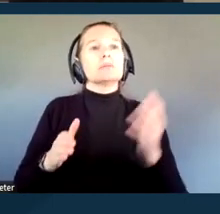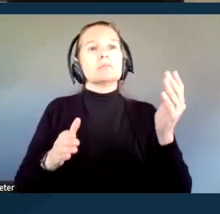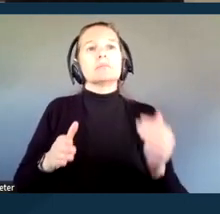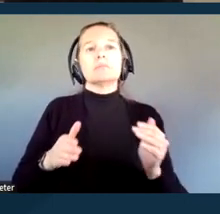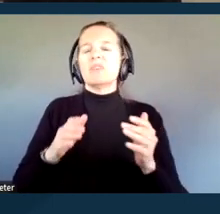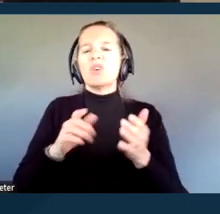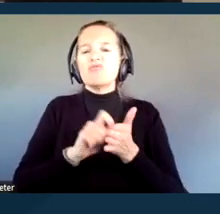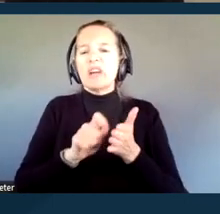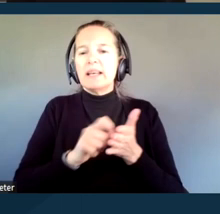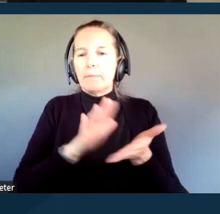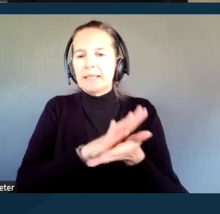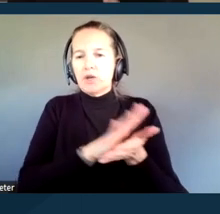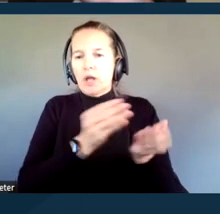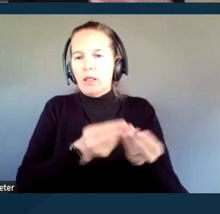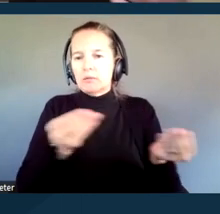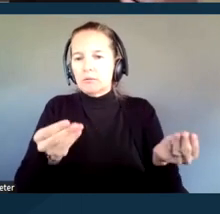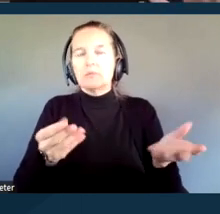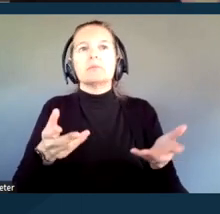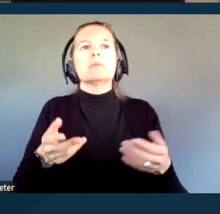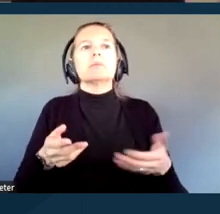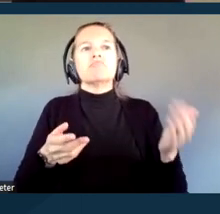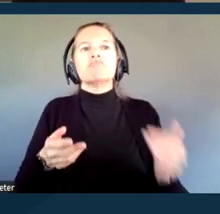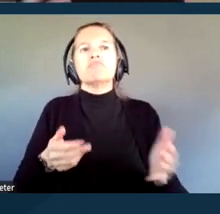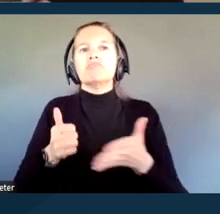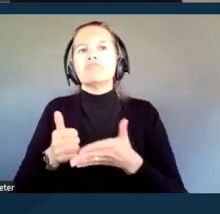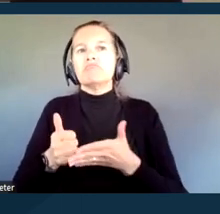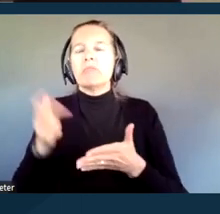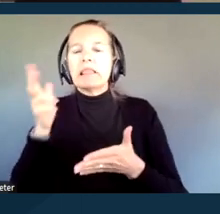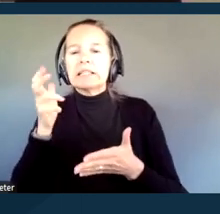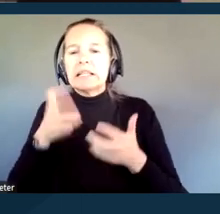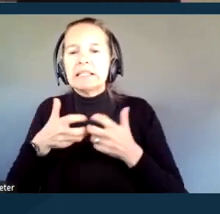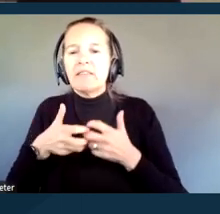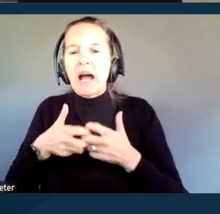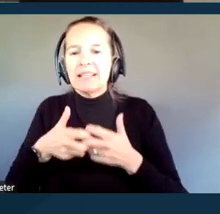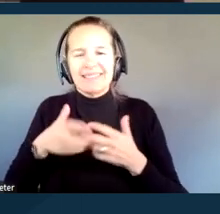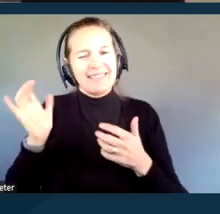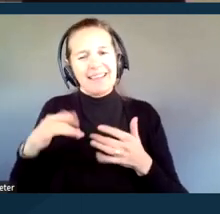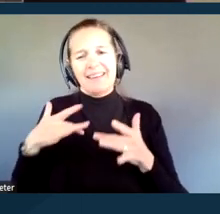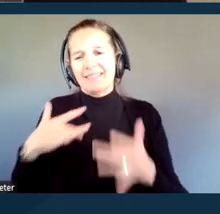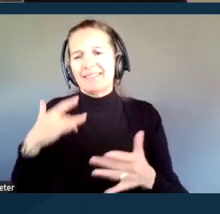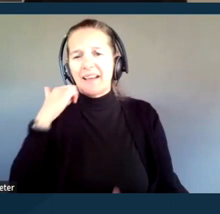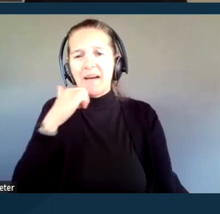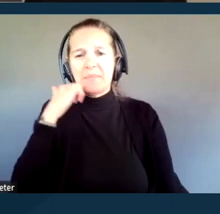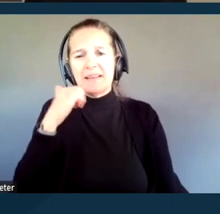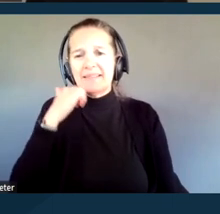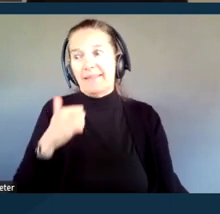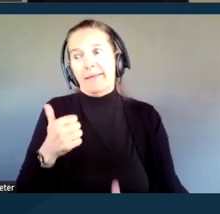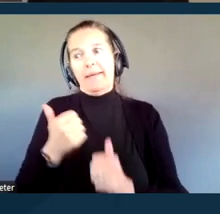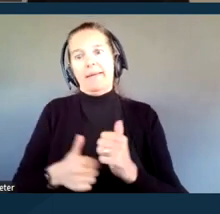assistive listening devices and systems. This is one that's very common and almost every courtroom I've been into